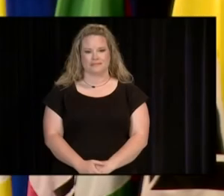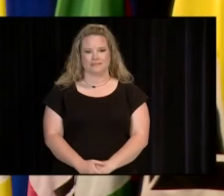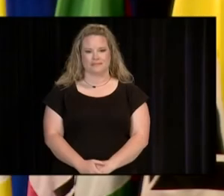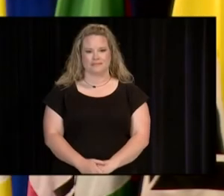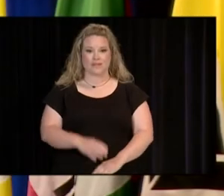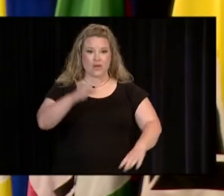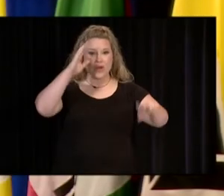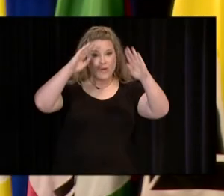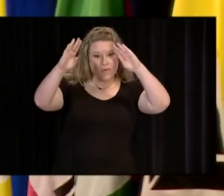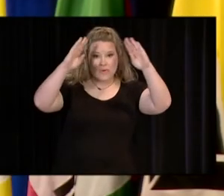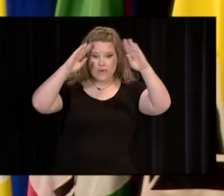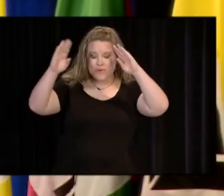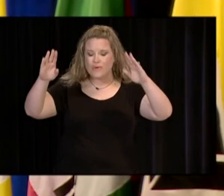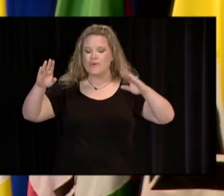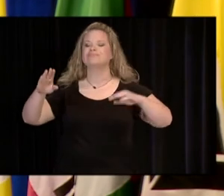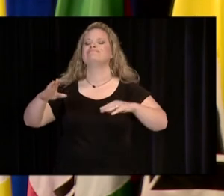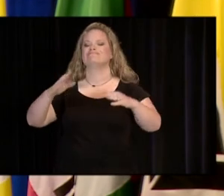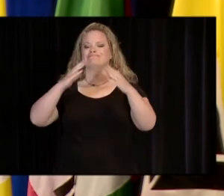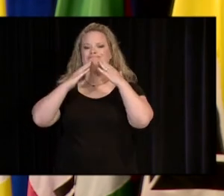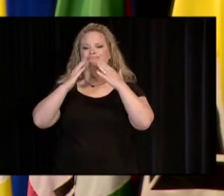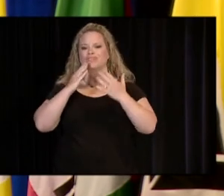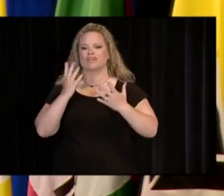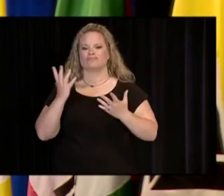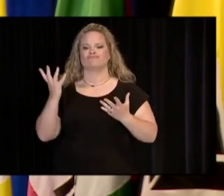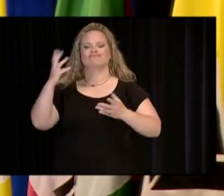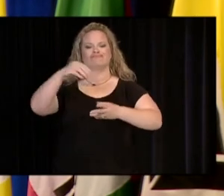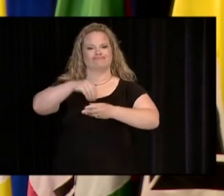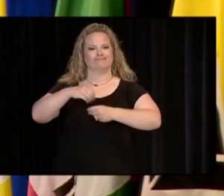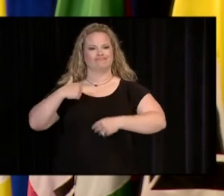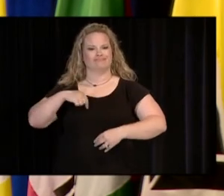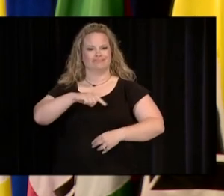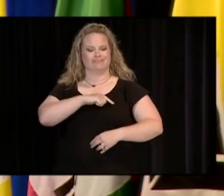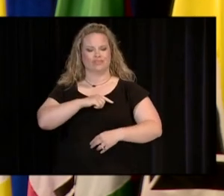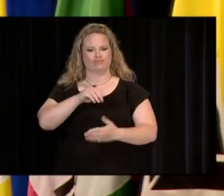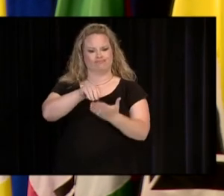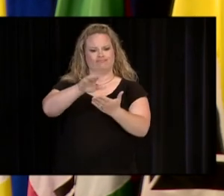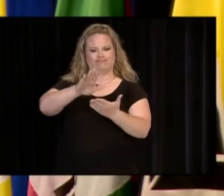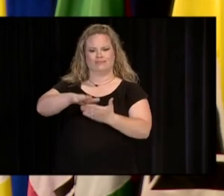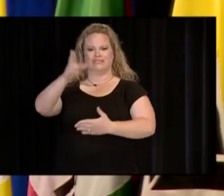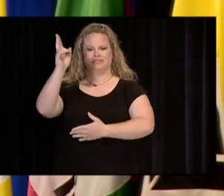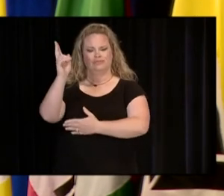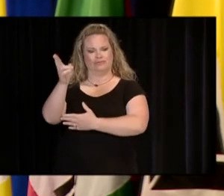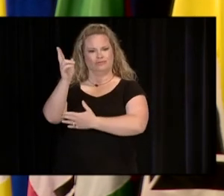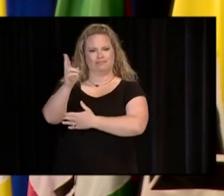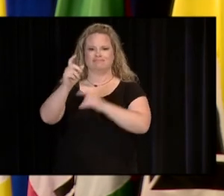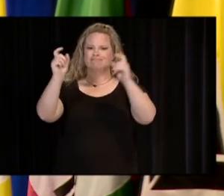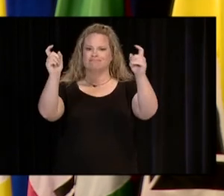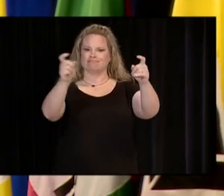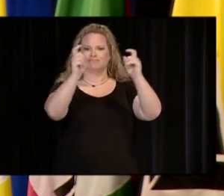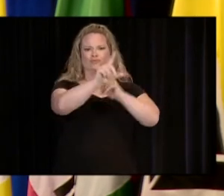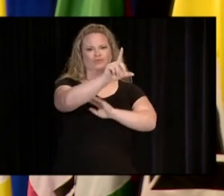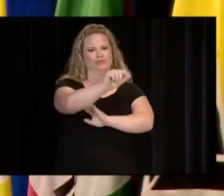[DR LINDA BRADDY]: HELLO AND THANK YOU FOR JOINING ME AS WE MAKE HISTORY AND CELEBRATE OUR 2020 BROOKHAVEN